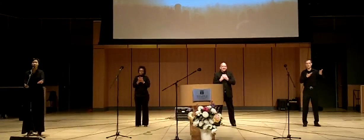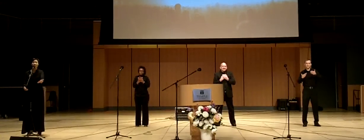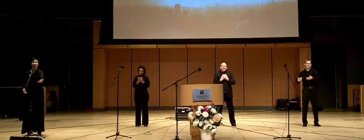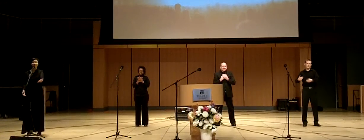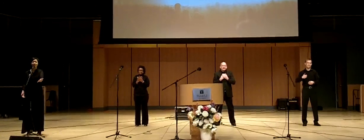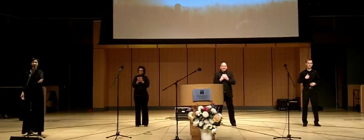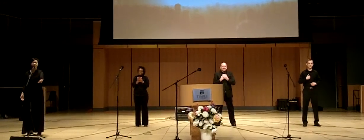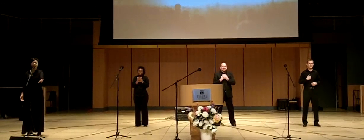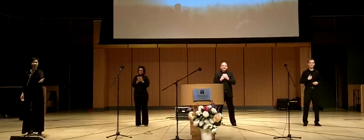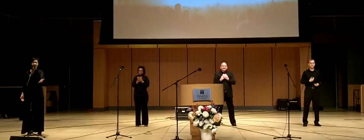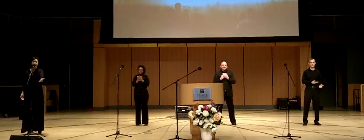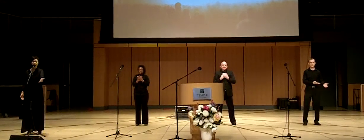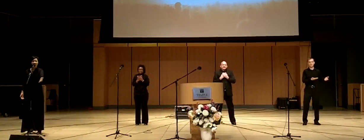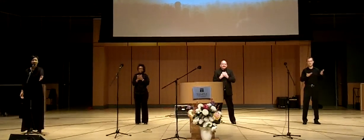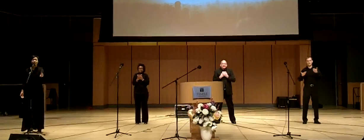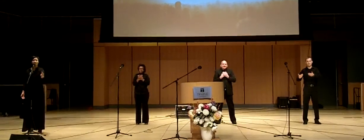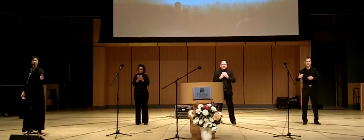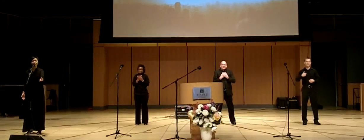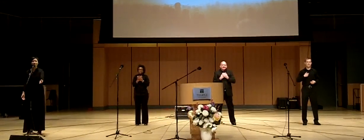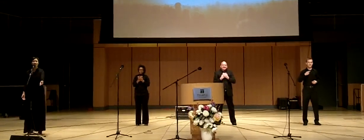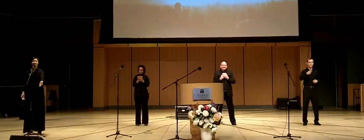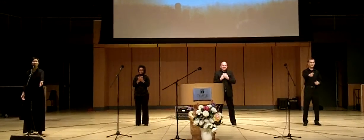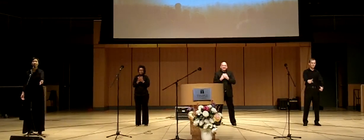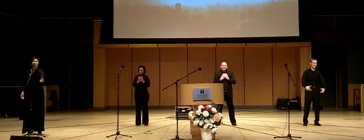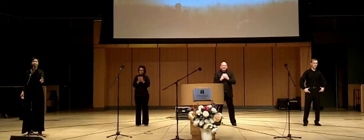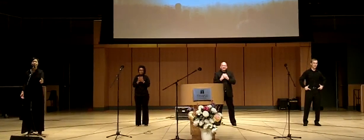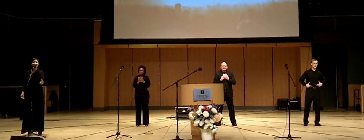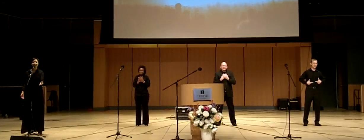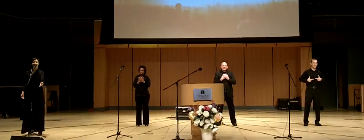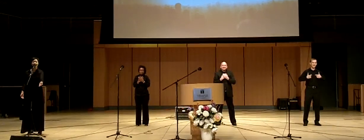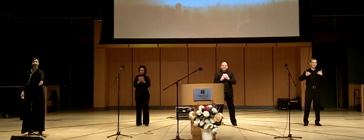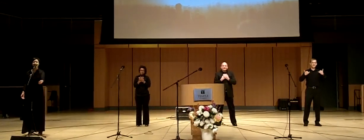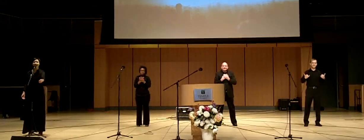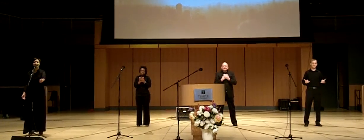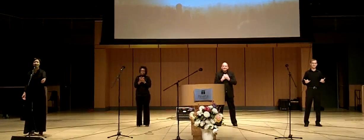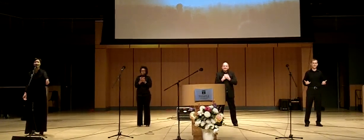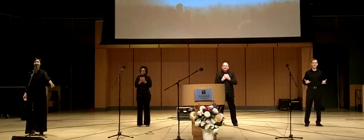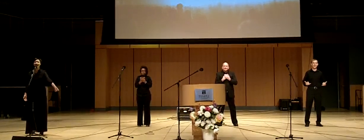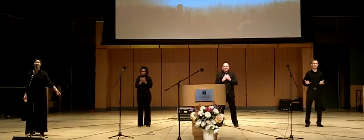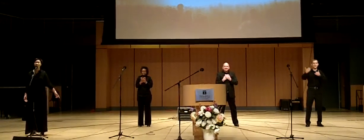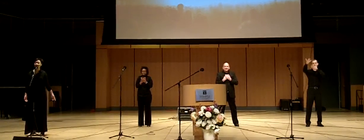serve me, serve me with your life now